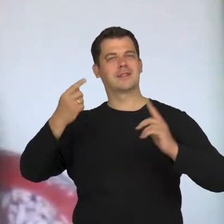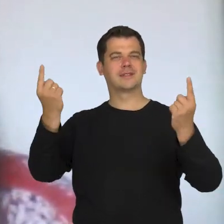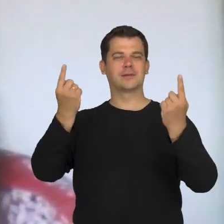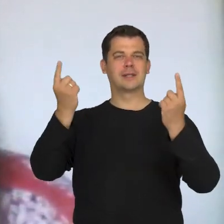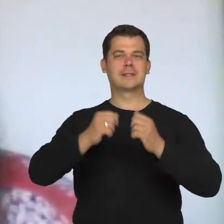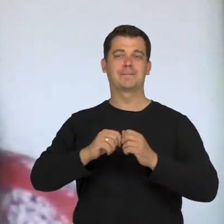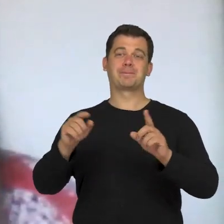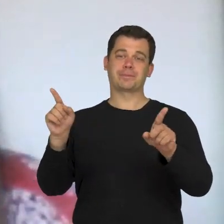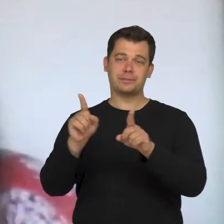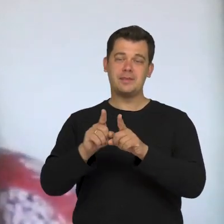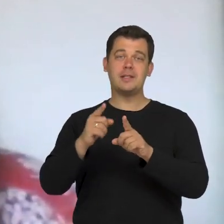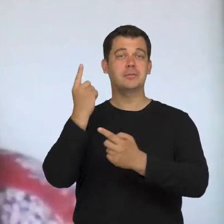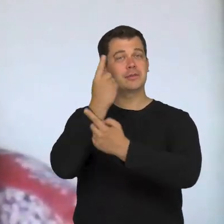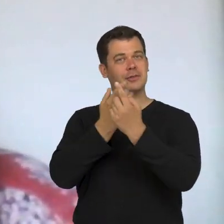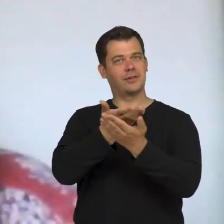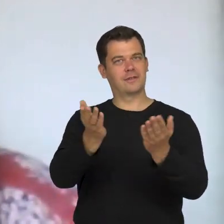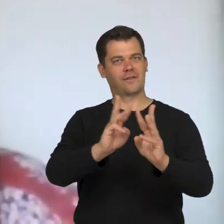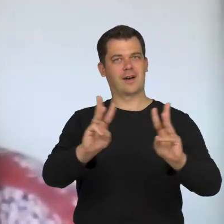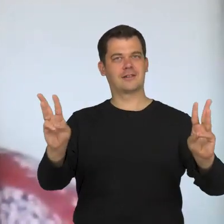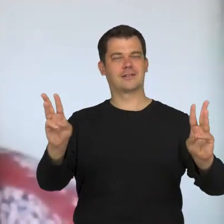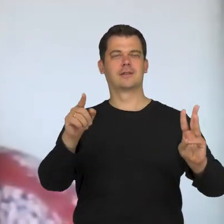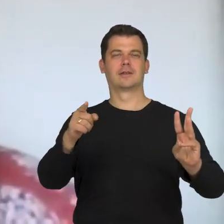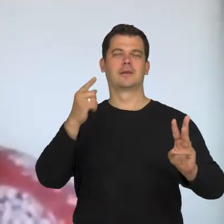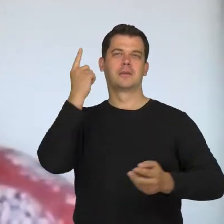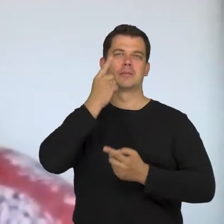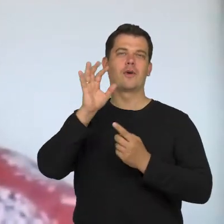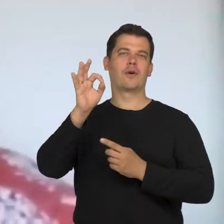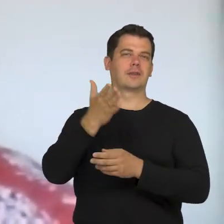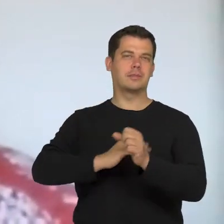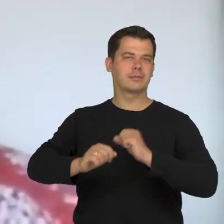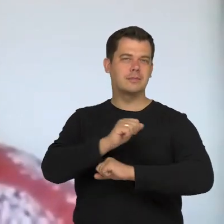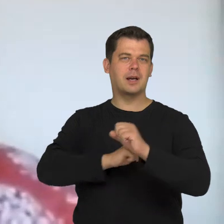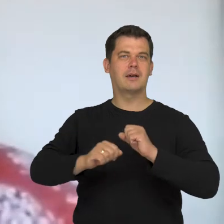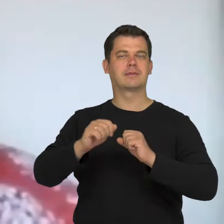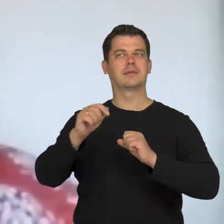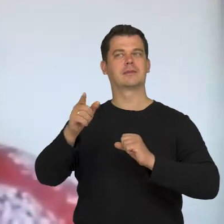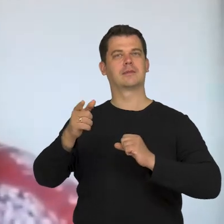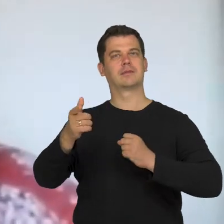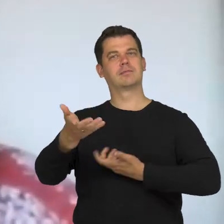but also your reflections on the issue of disability, staring and rejected images.